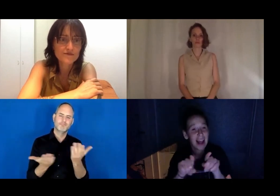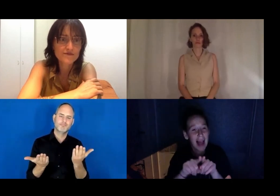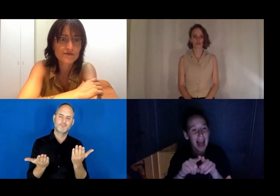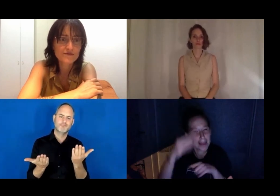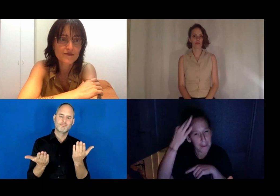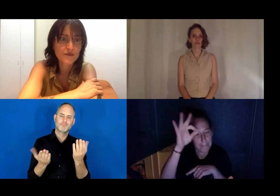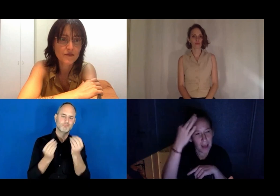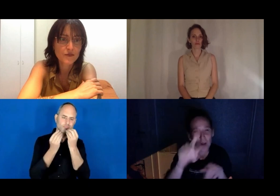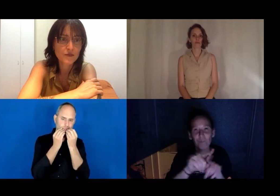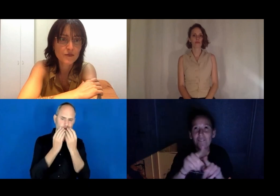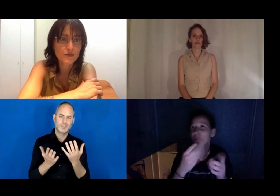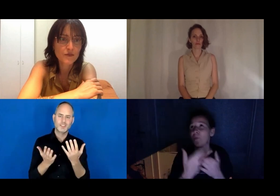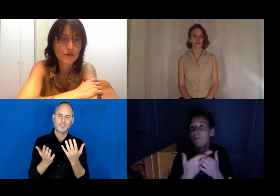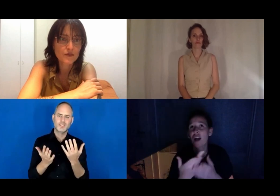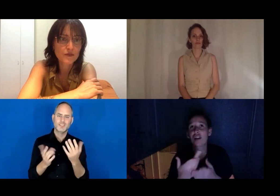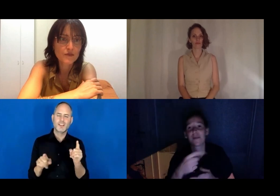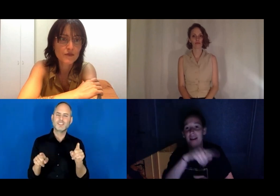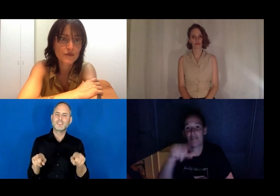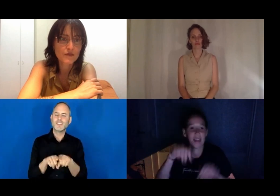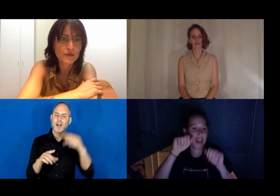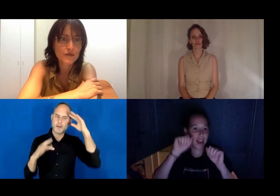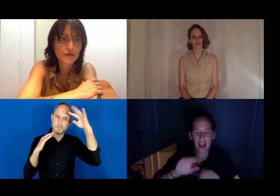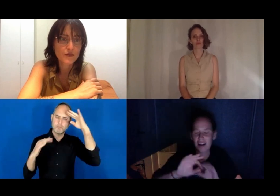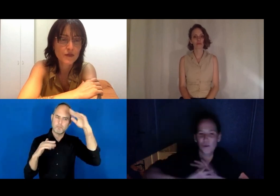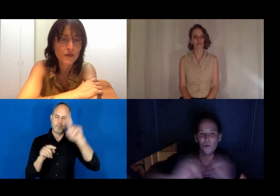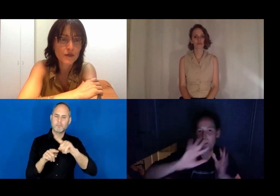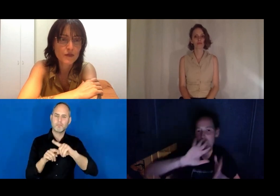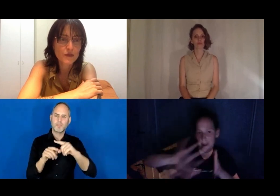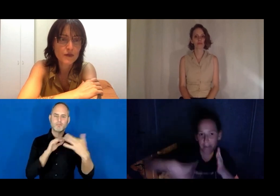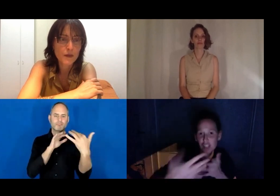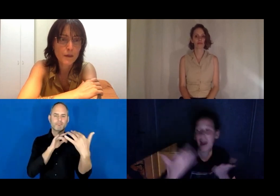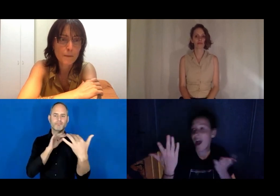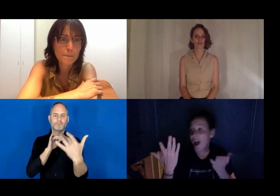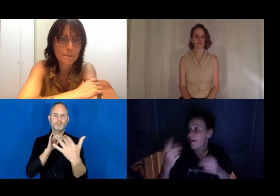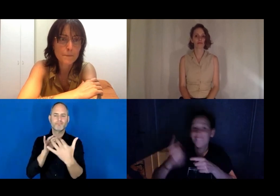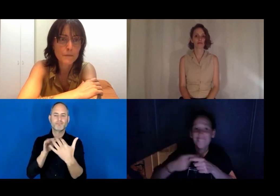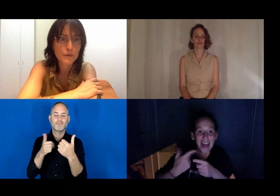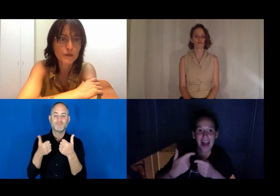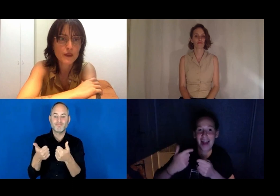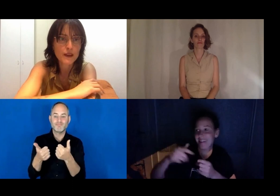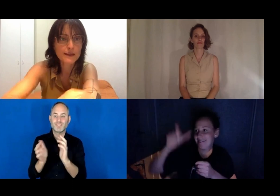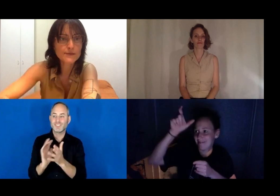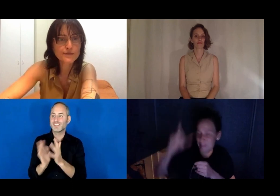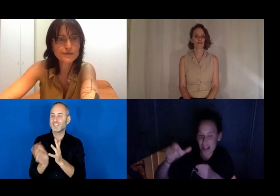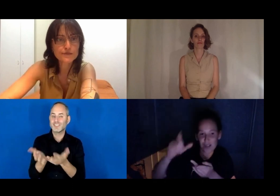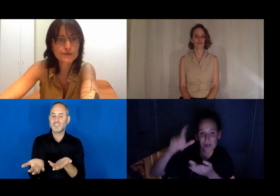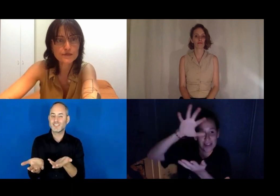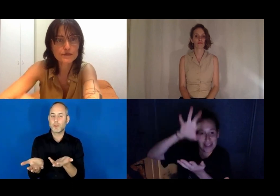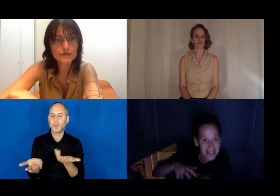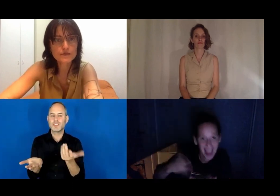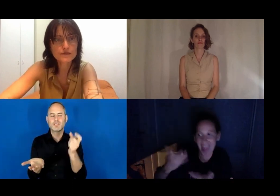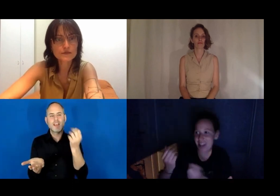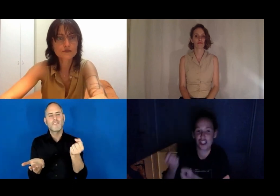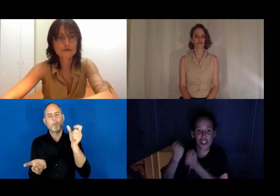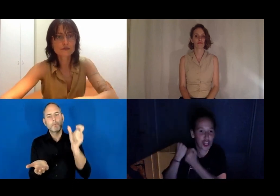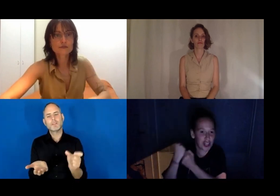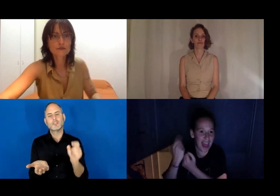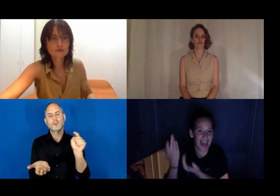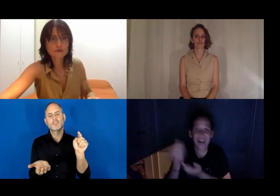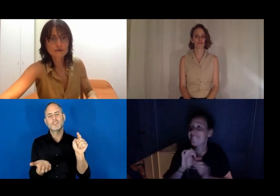It is very impressive. I do agree with so many of the comments, what sign language is and what strength it is,